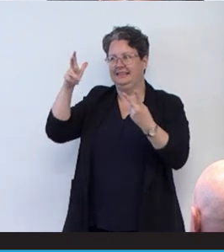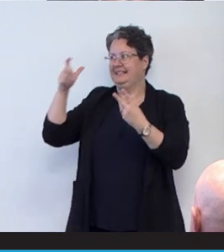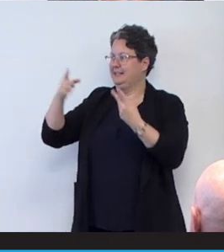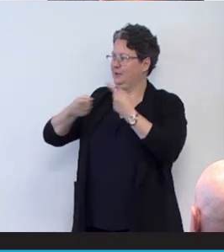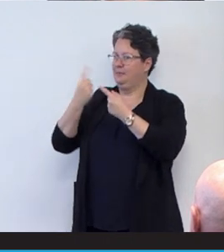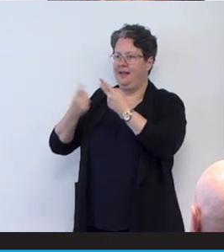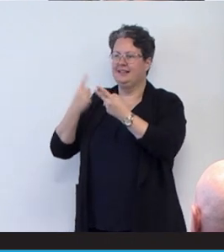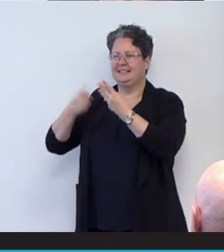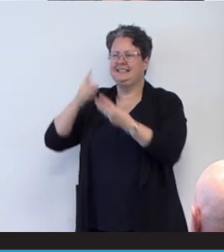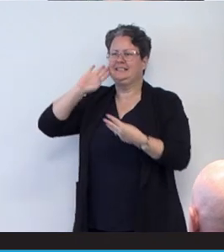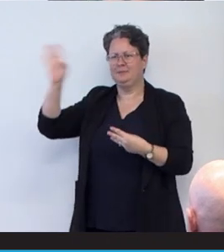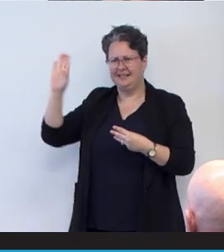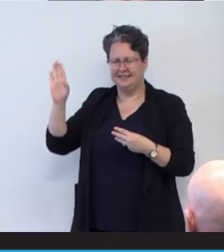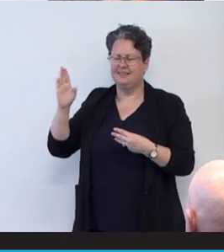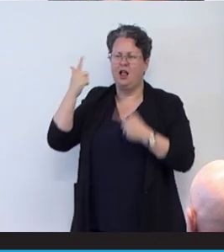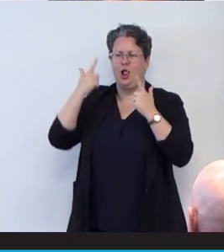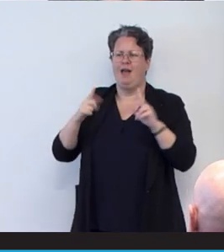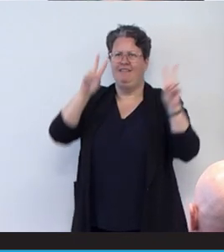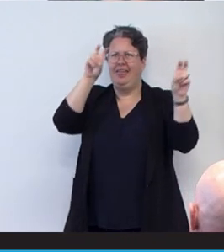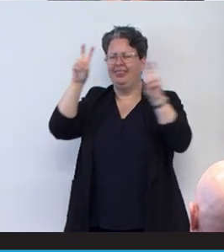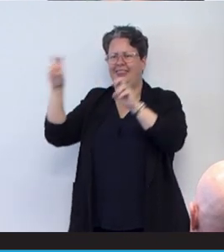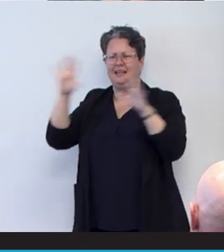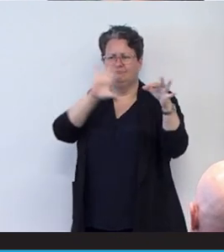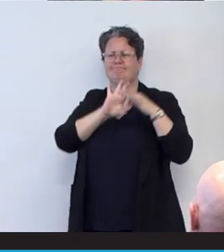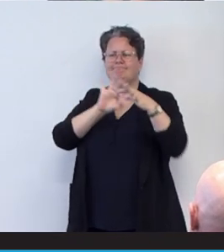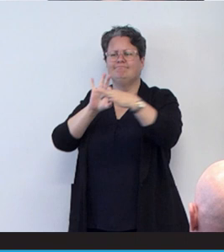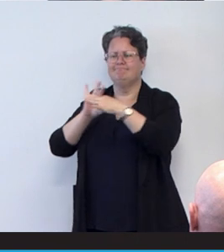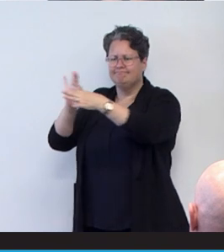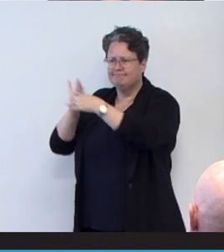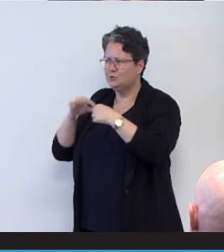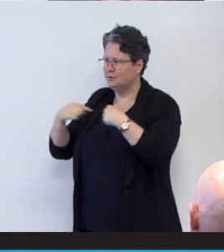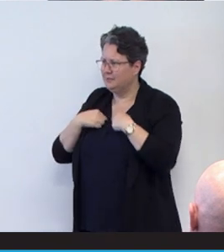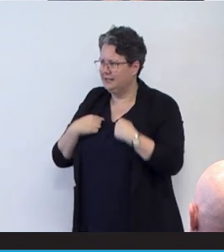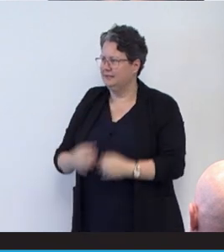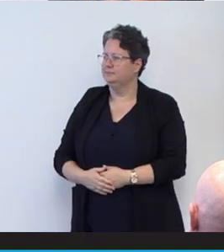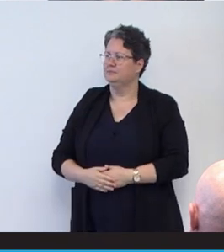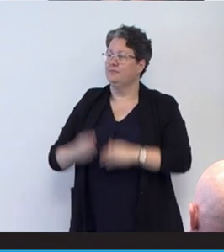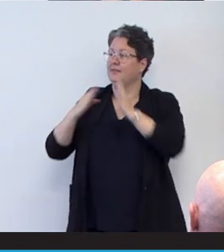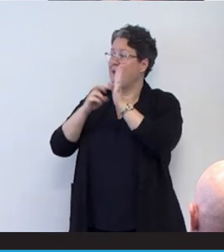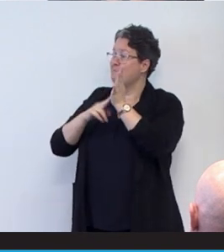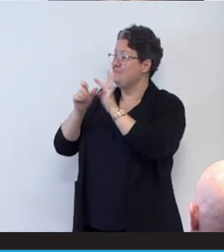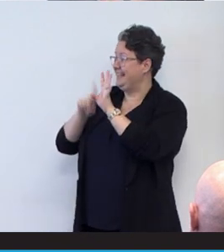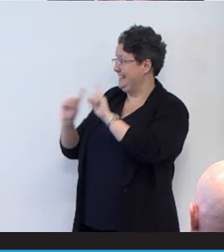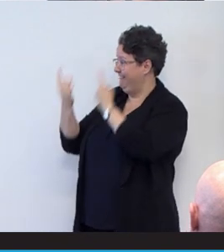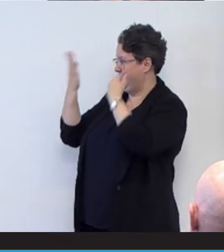continuum of things that resonated with me. Listening to Mandy at the start and Alison,